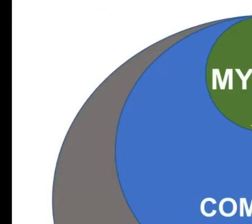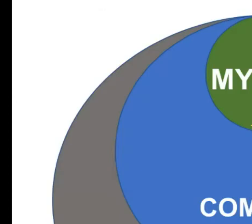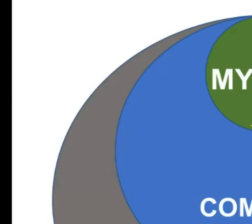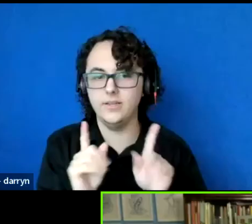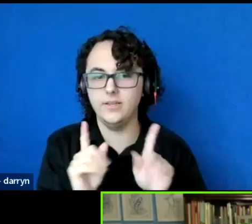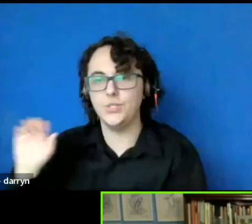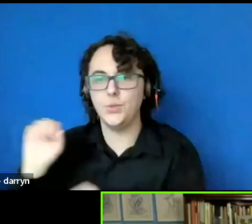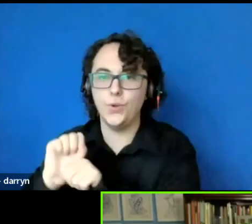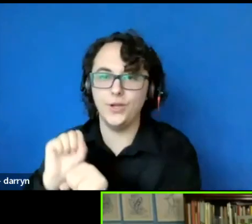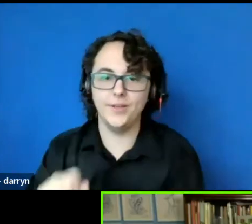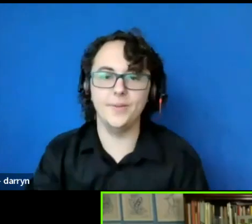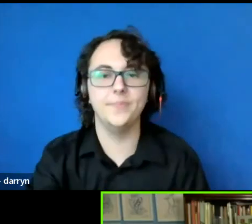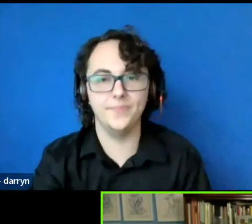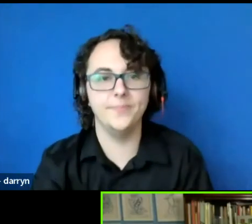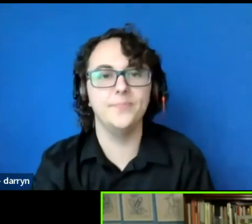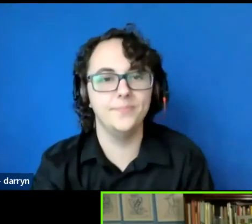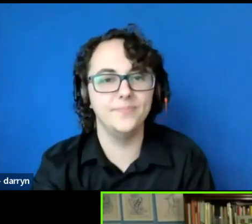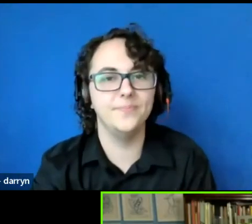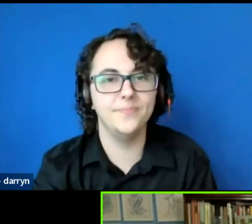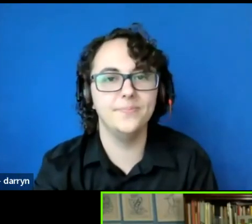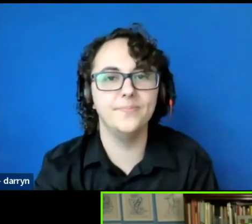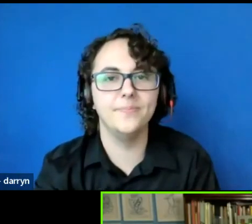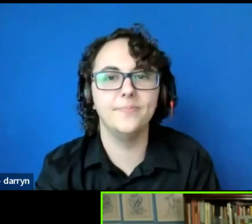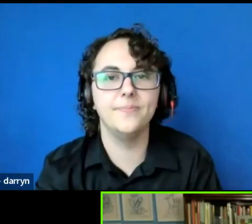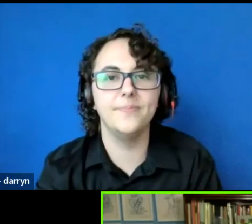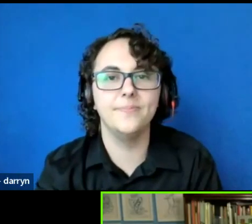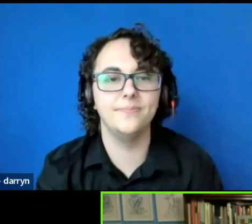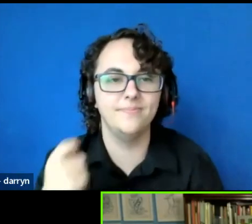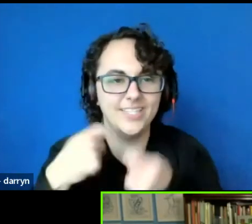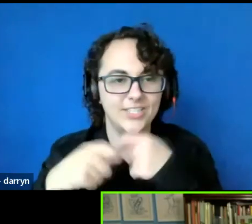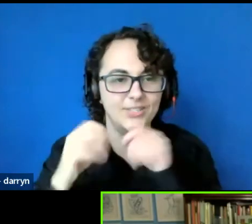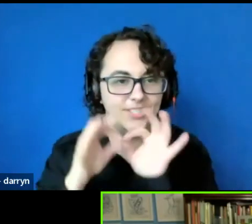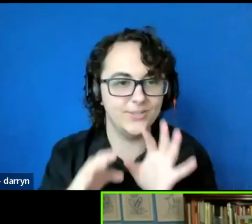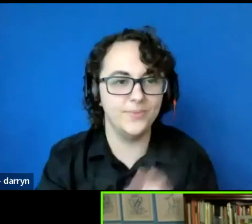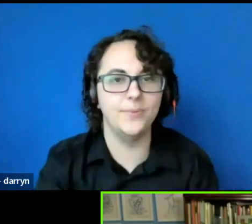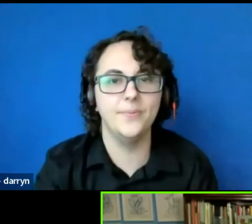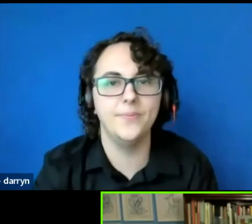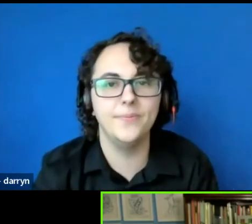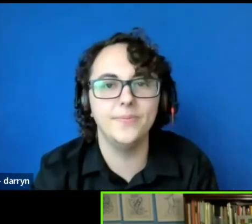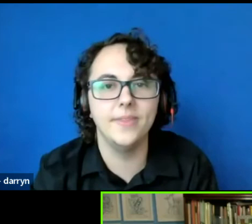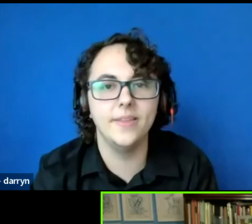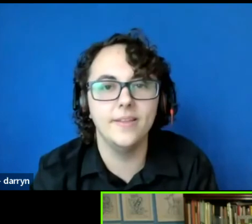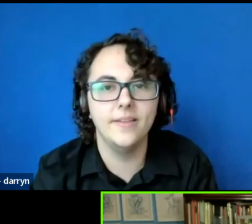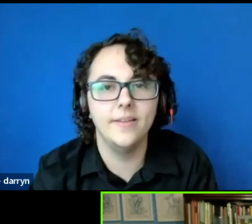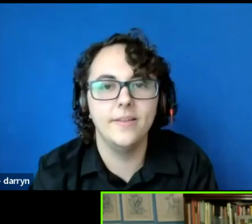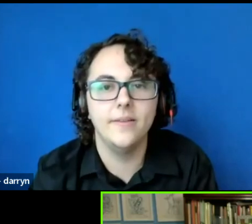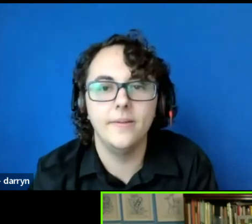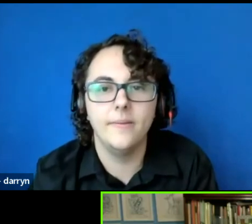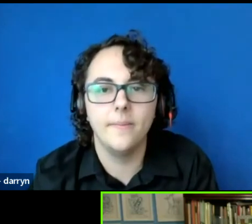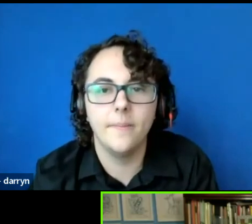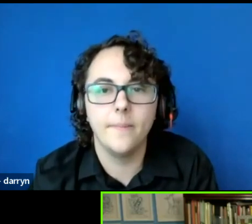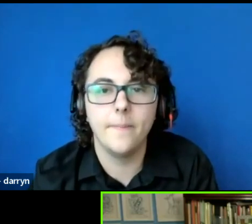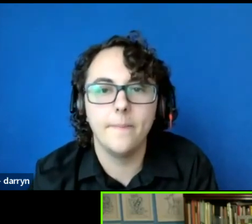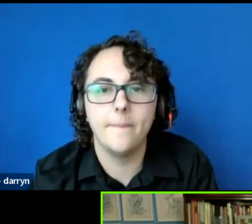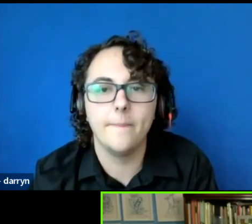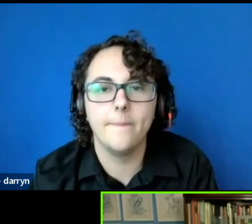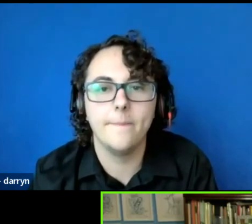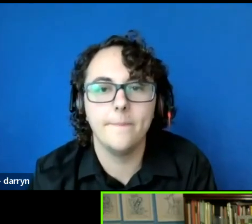Thank you so much Ana Maria. I love that we are doing our family reunion here in front of every one else, which is awesome.